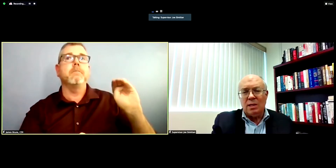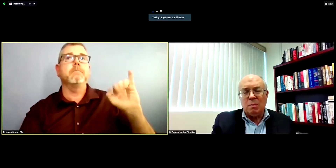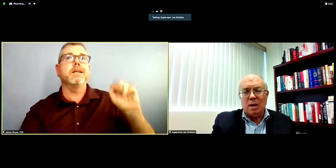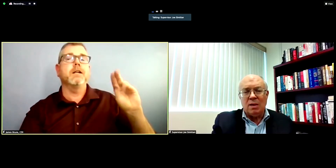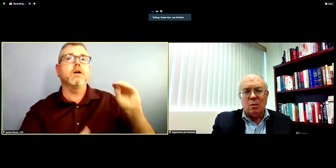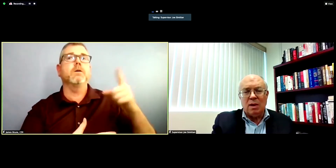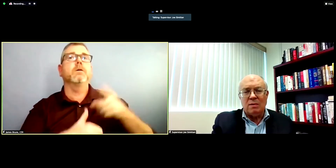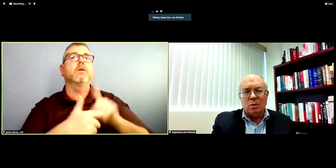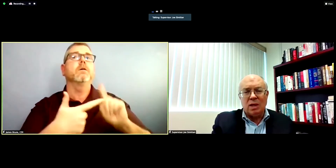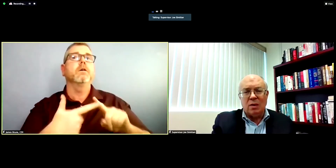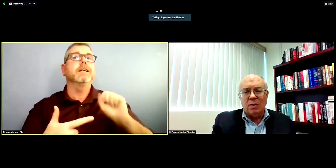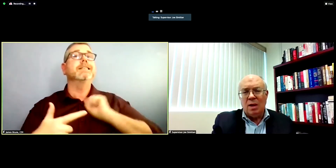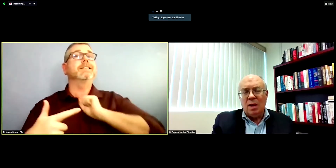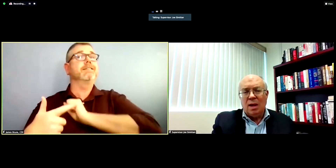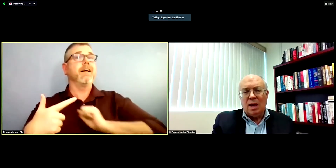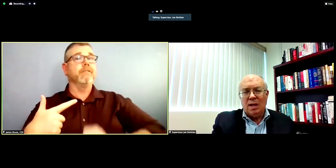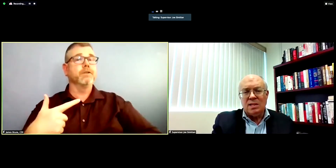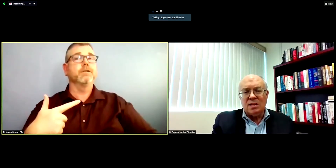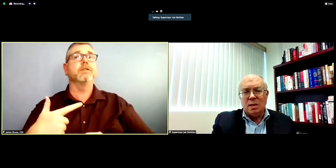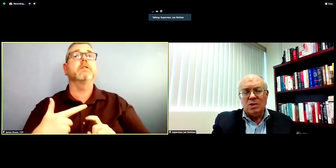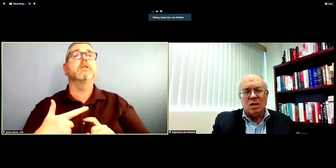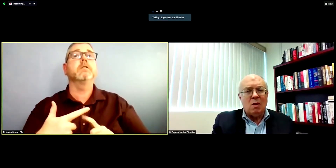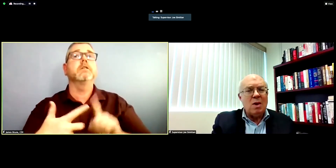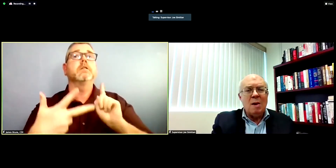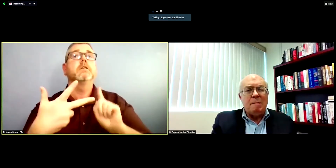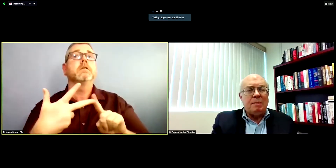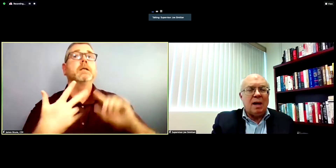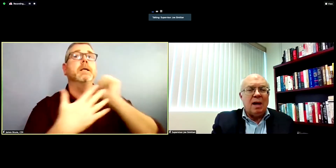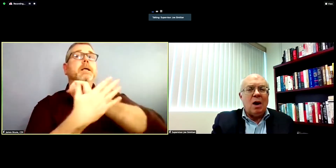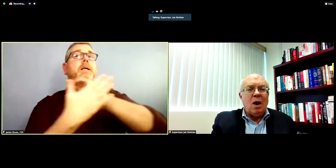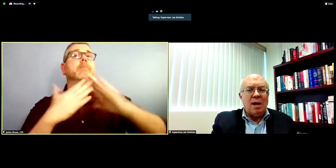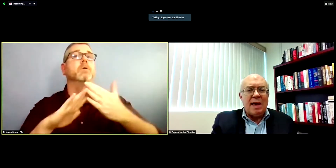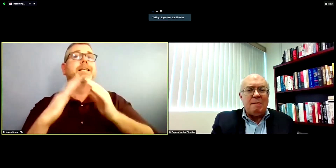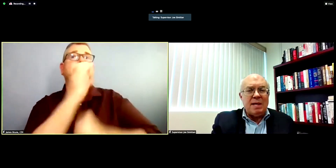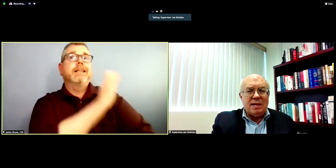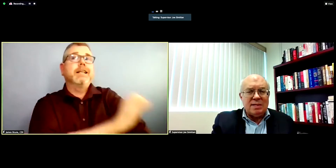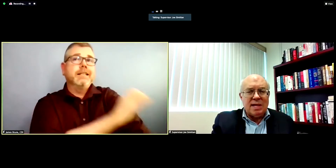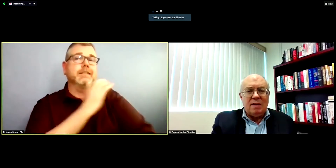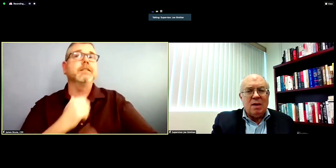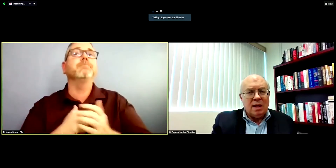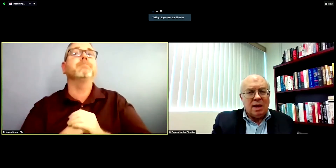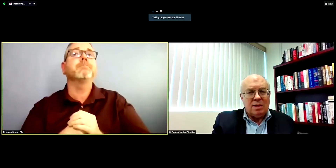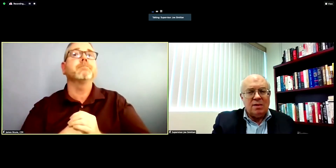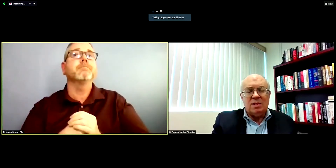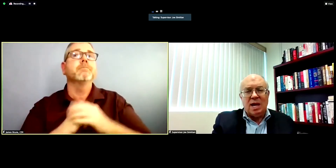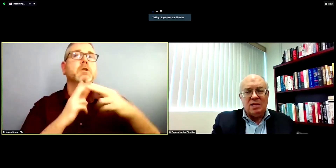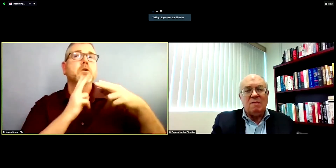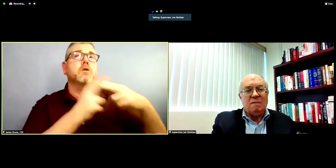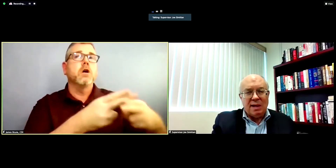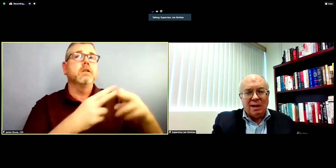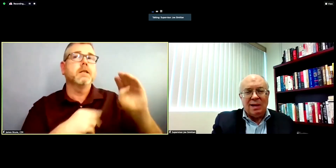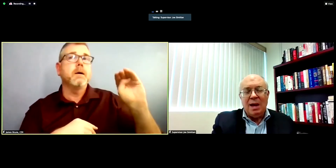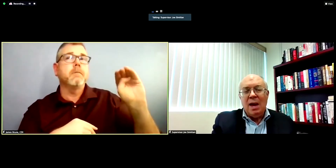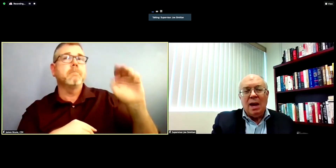as part of the Ravenswood Health uh System. So, uh all of that being said, cut to the chase finally,